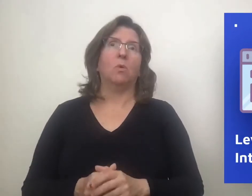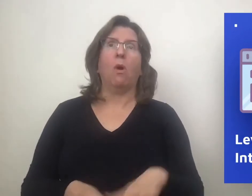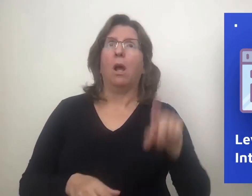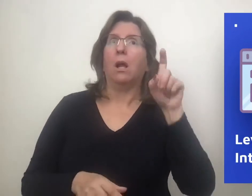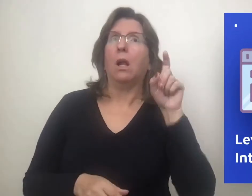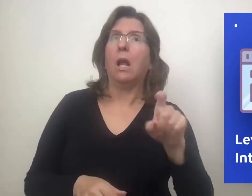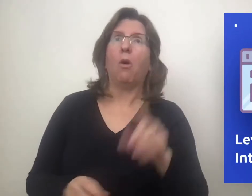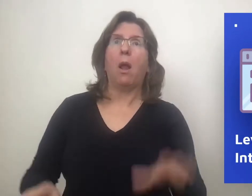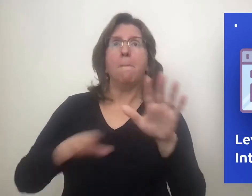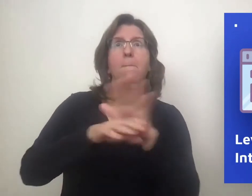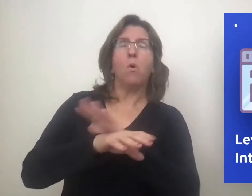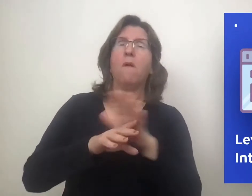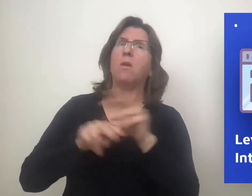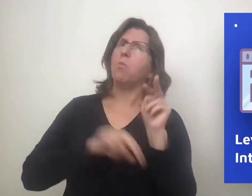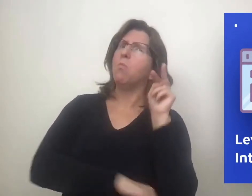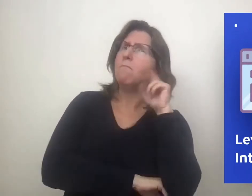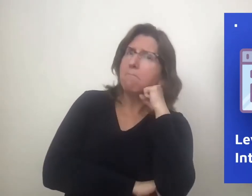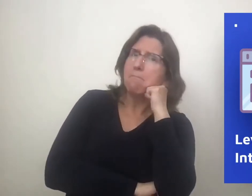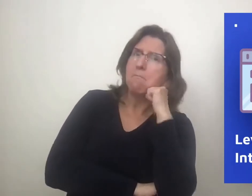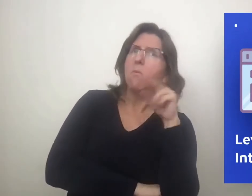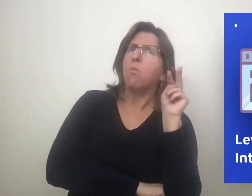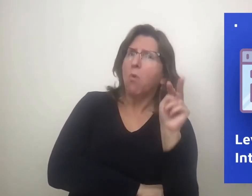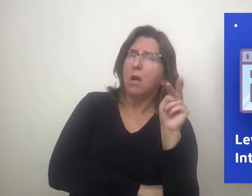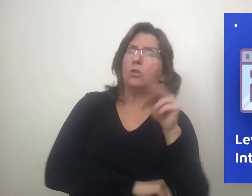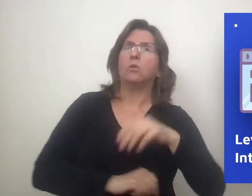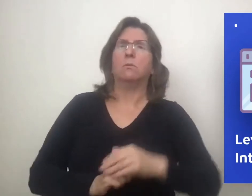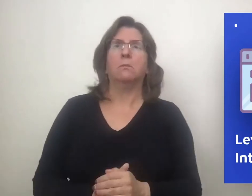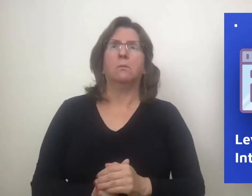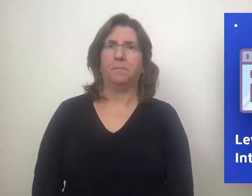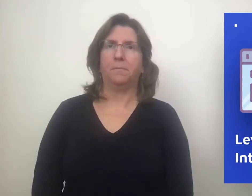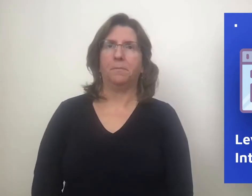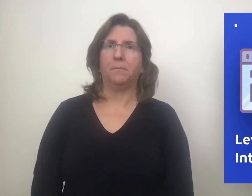Clicking an icon to start a movie.